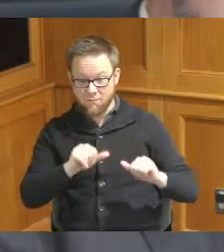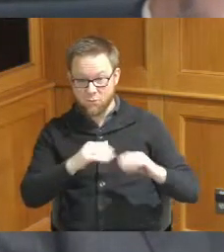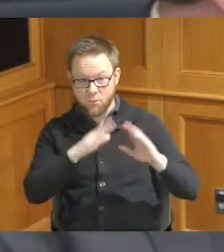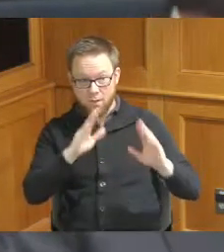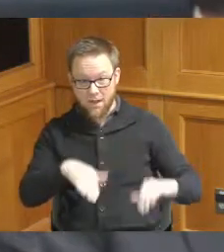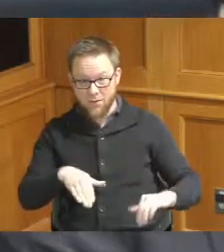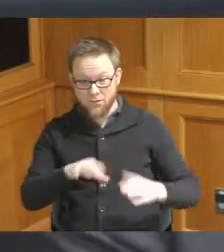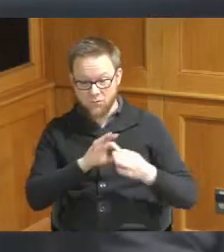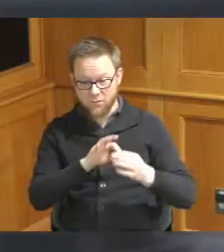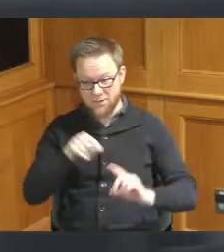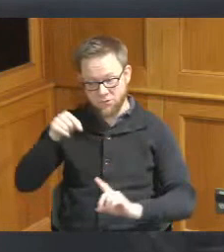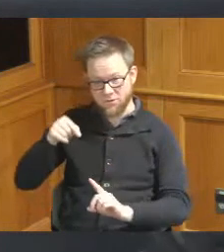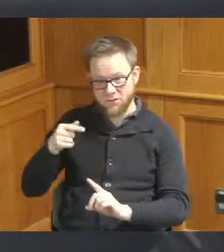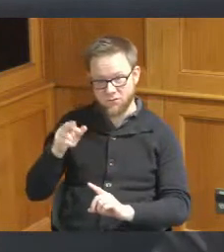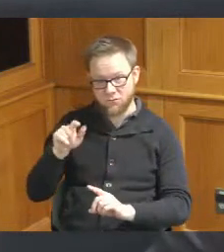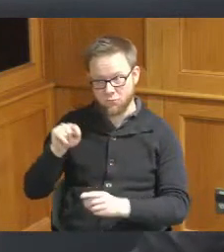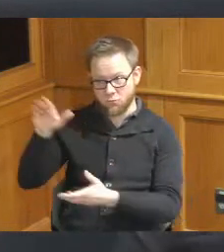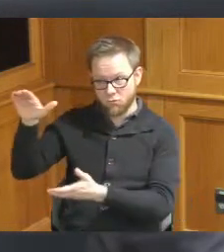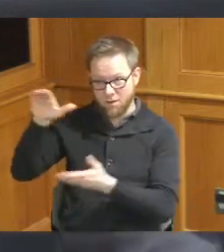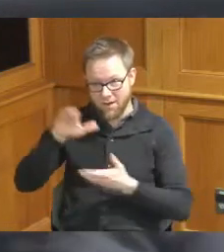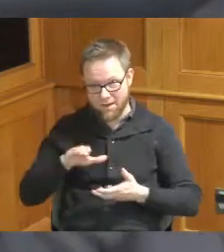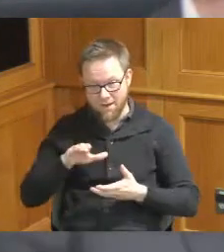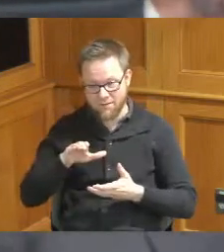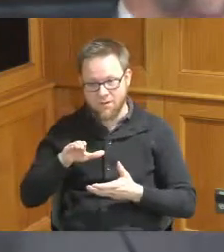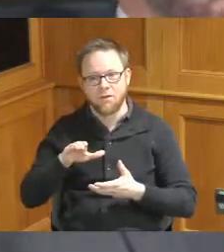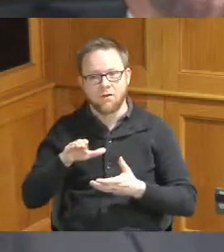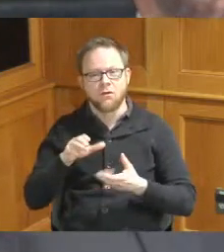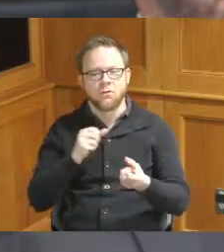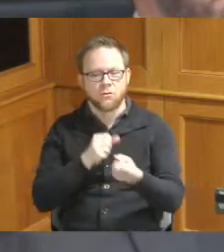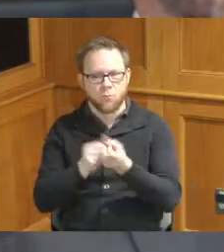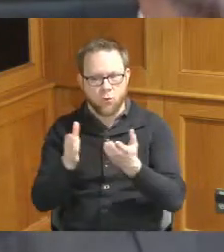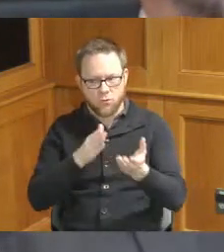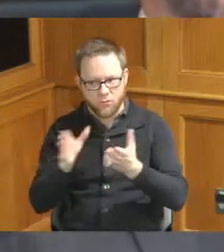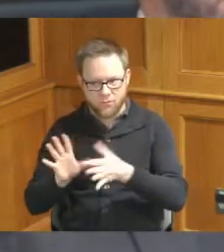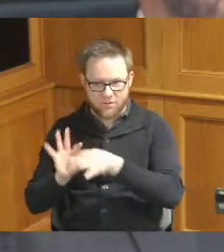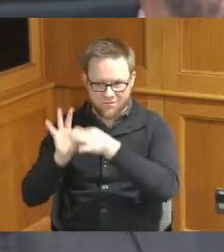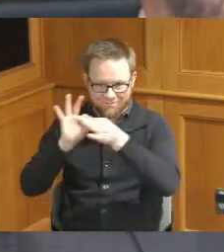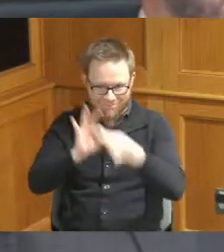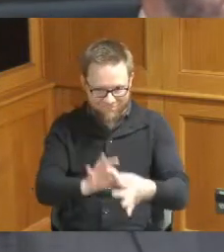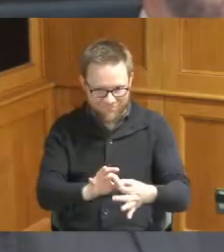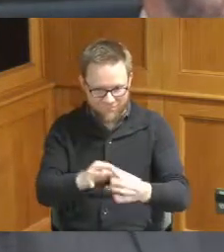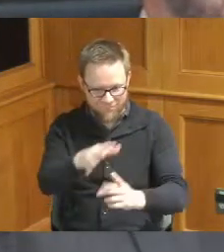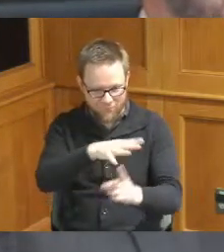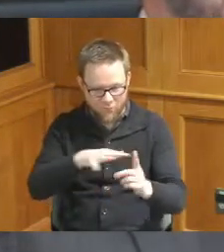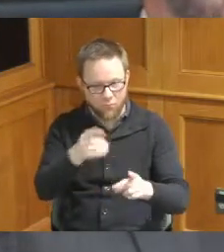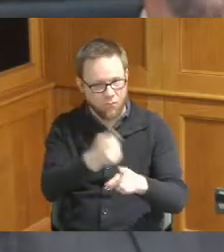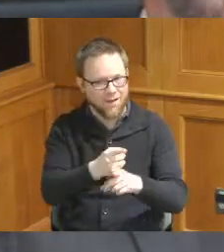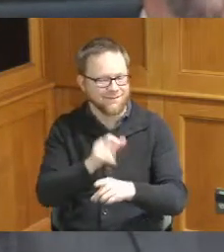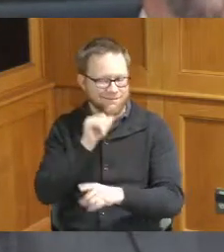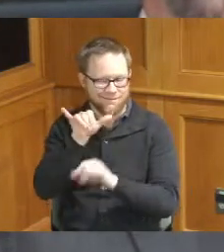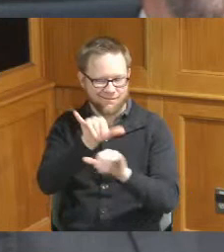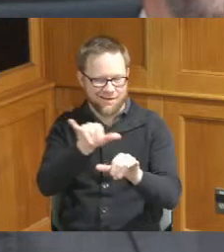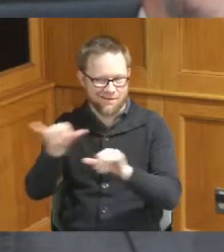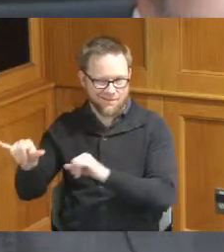grant has supported services in the housing unlike the some of the dollars that we put in CDF which